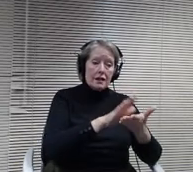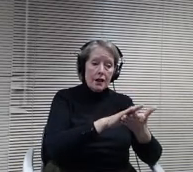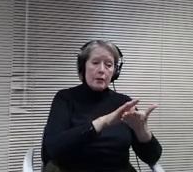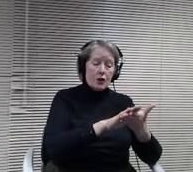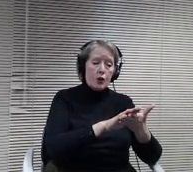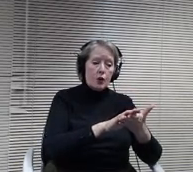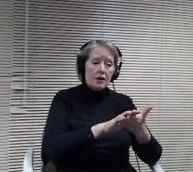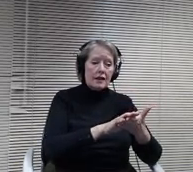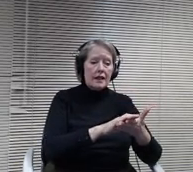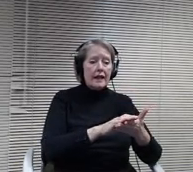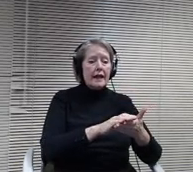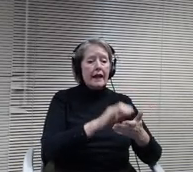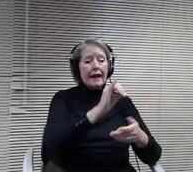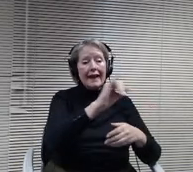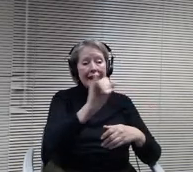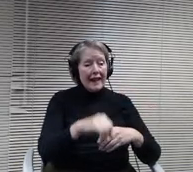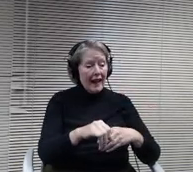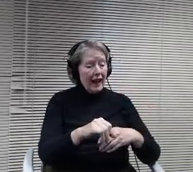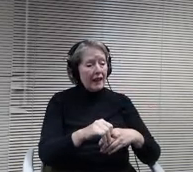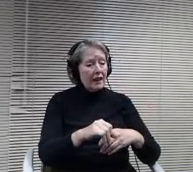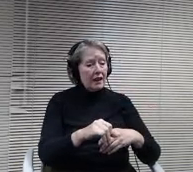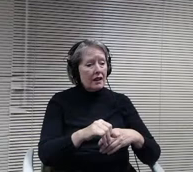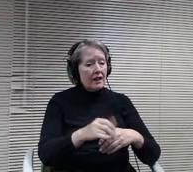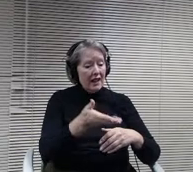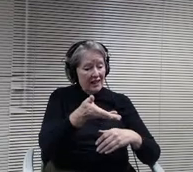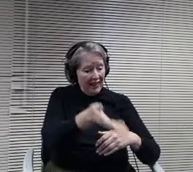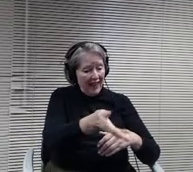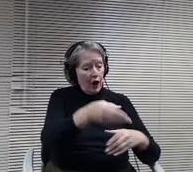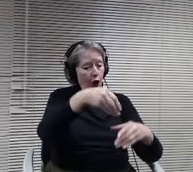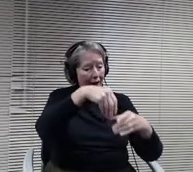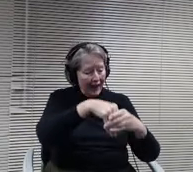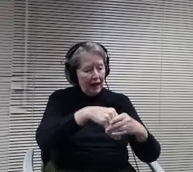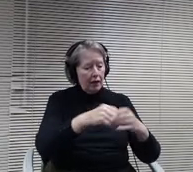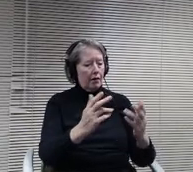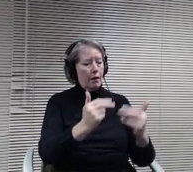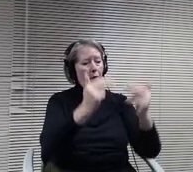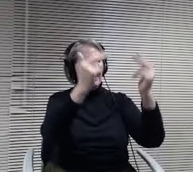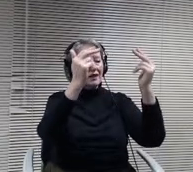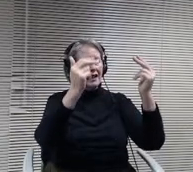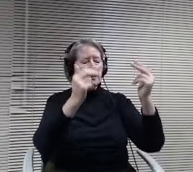actual building. Again, that presents different challenges. Each students, you know, toolbelts materials, things that